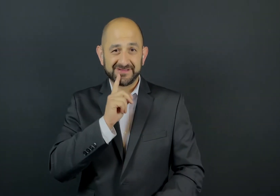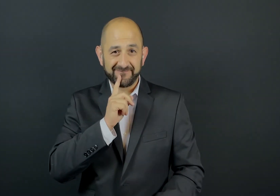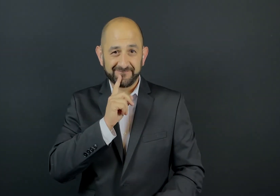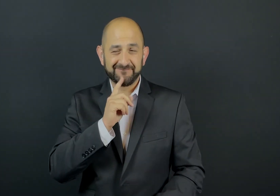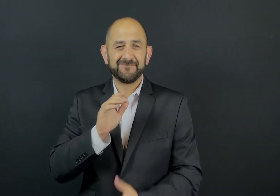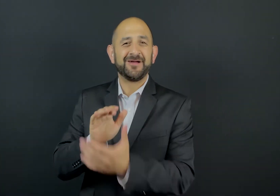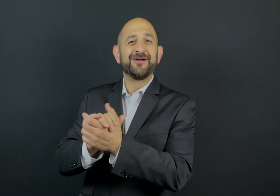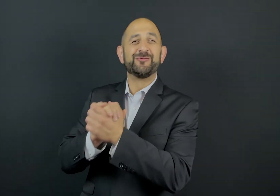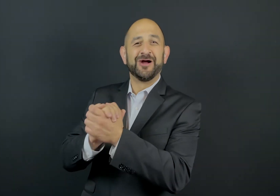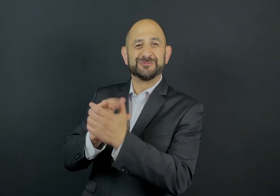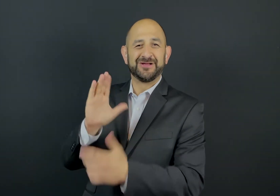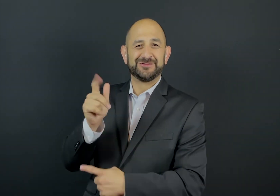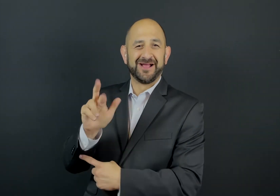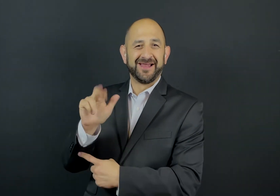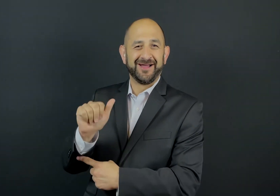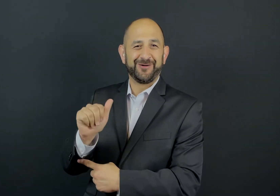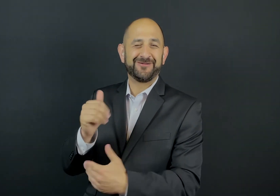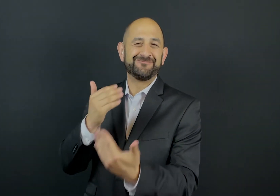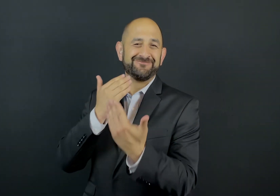Congratulations Clara.